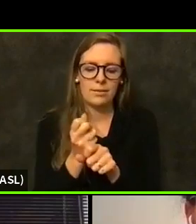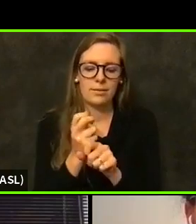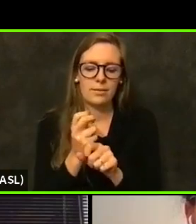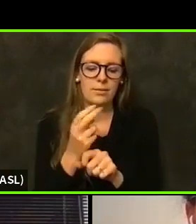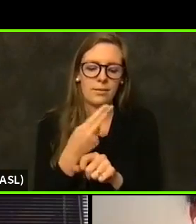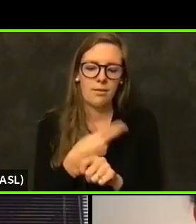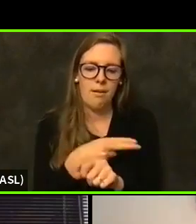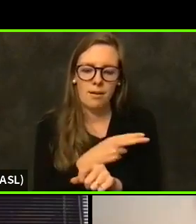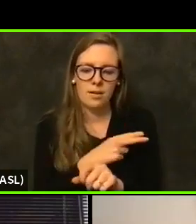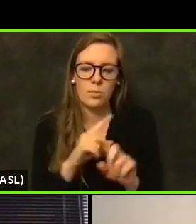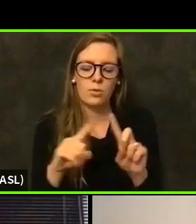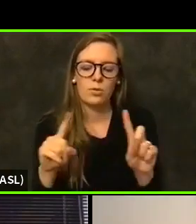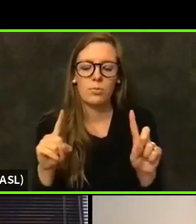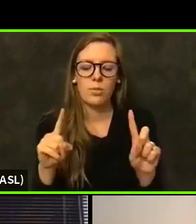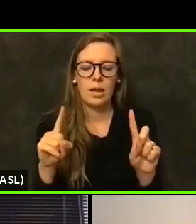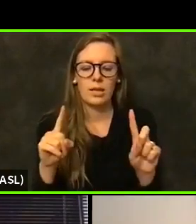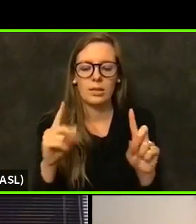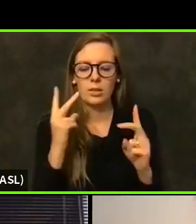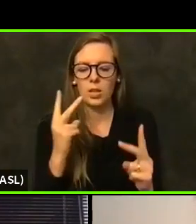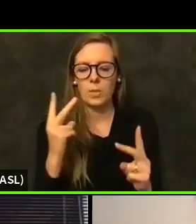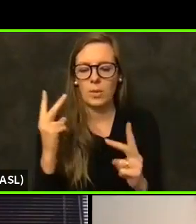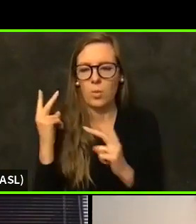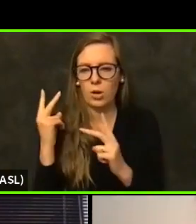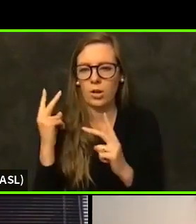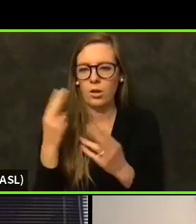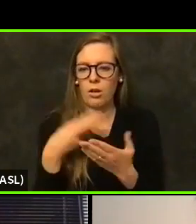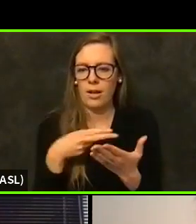the Memorial Hospital and I don't know if